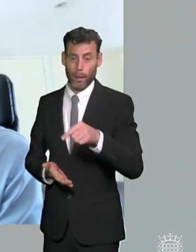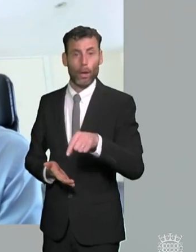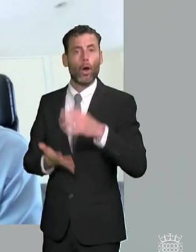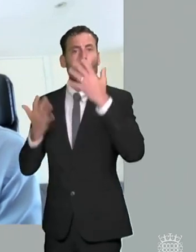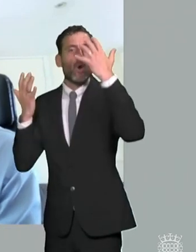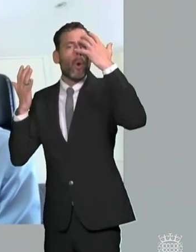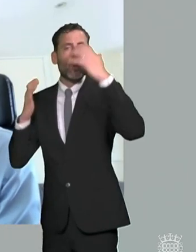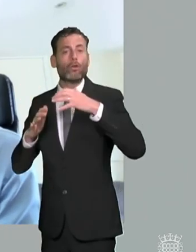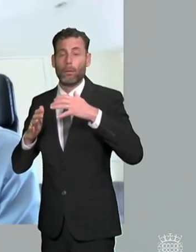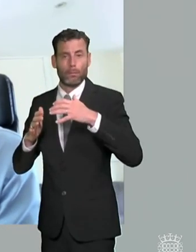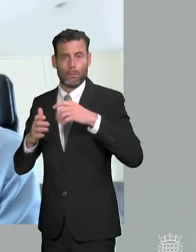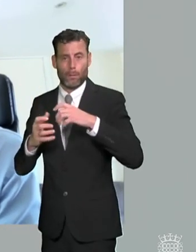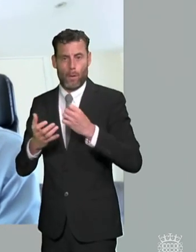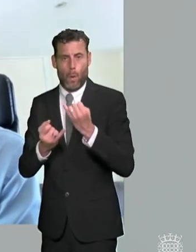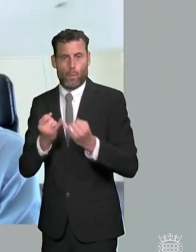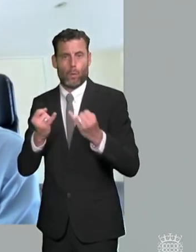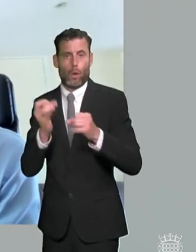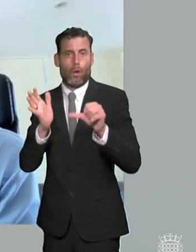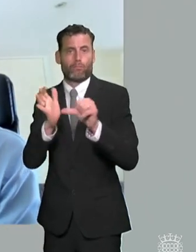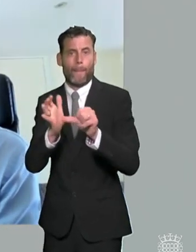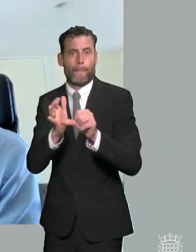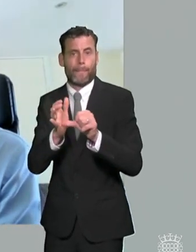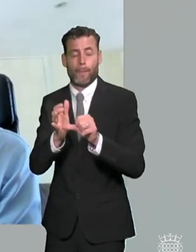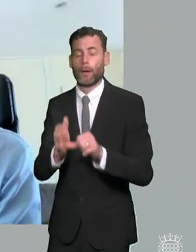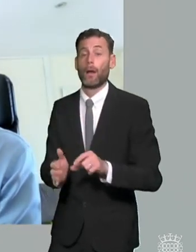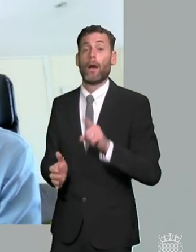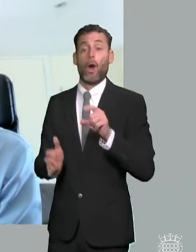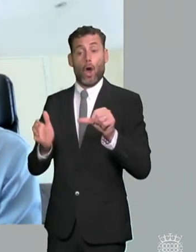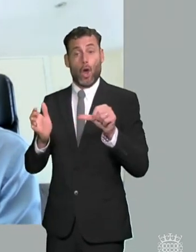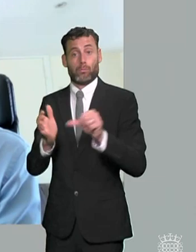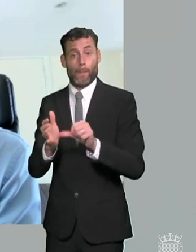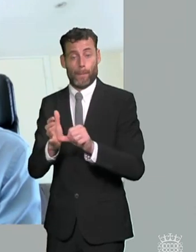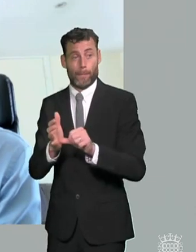they're saying we are now a family in crisis and that's when things happen and we all know